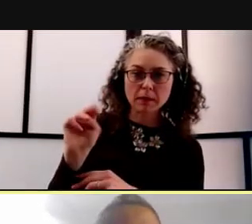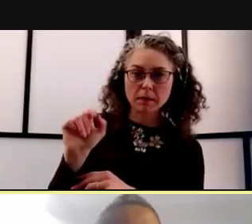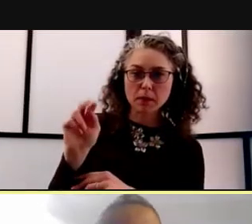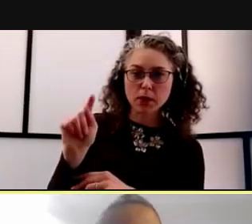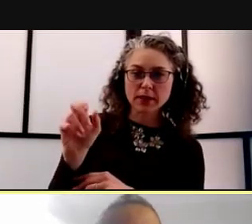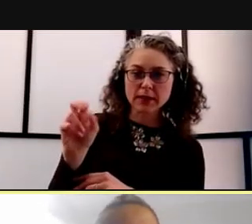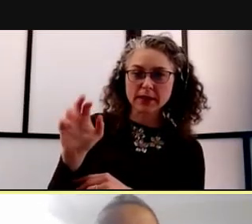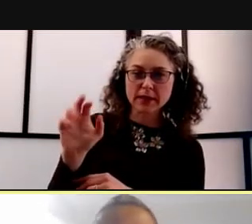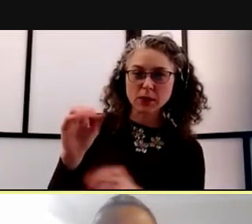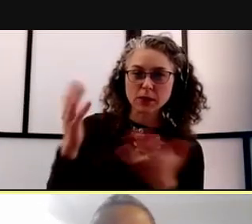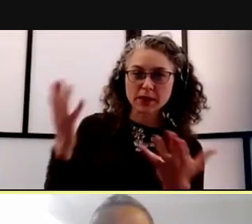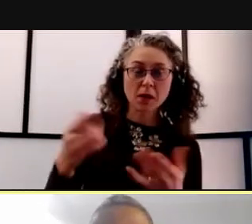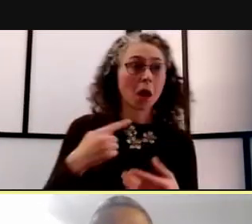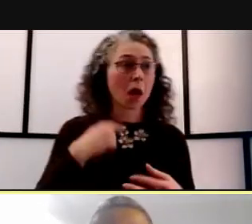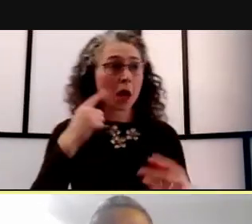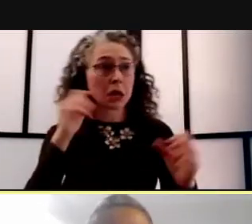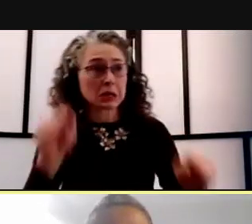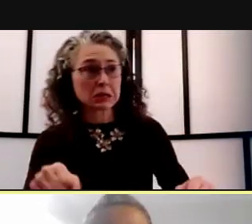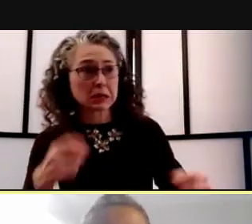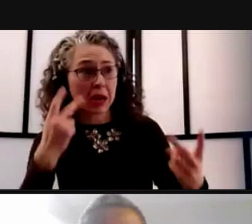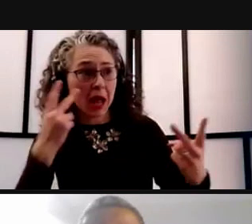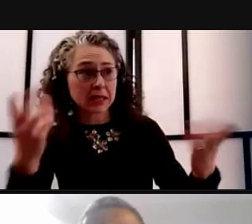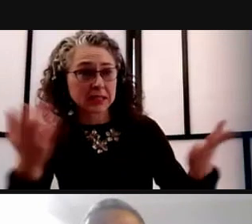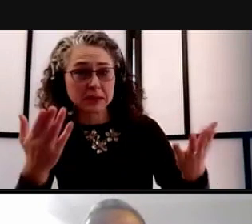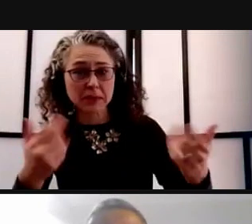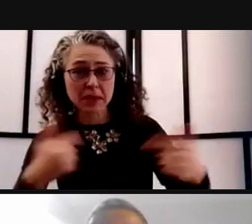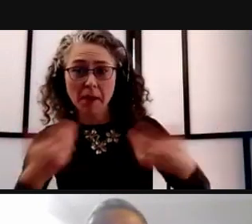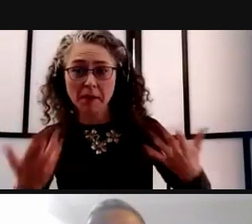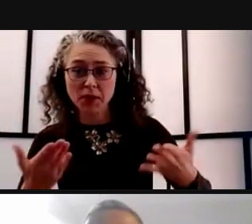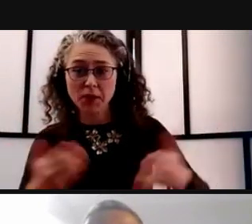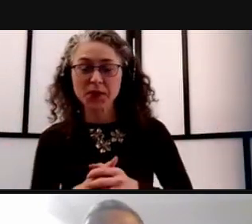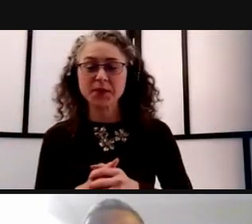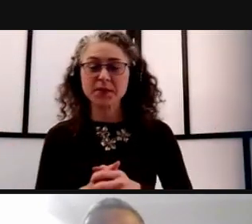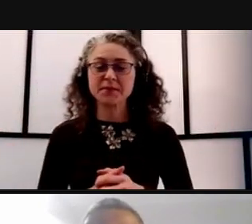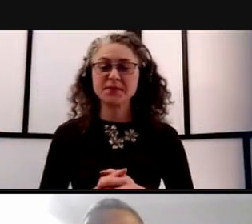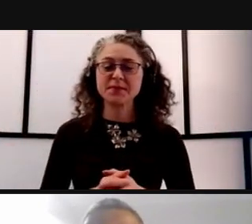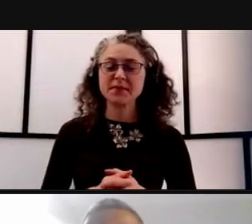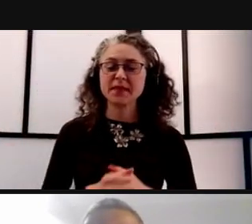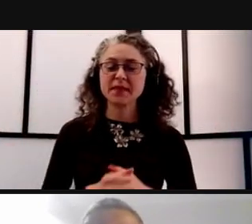Hopefully I will see you. - Okay, there you are now. Okay, kind of appearing and not appearing.